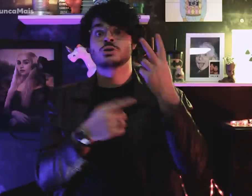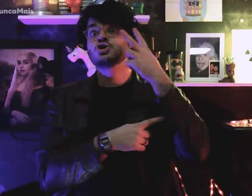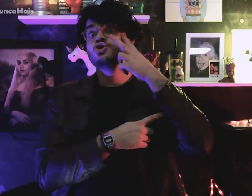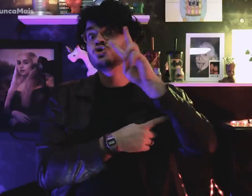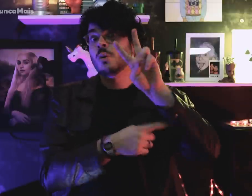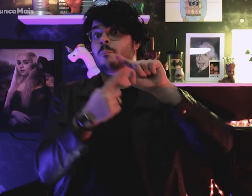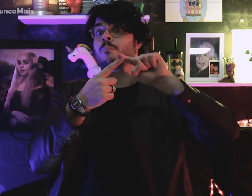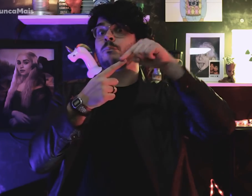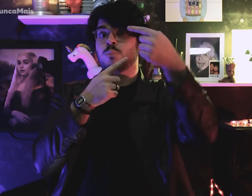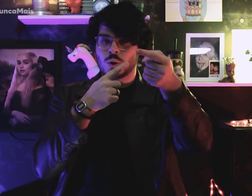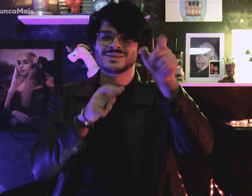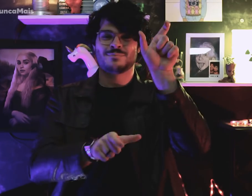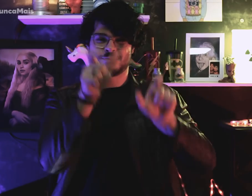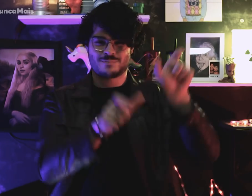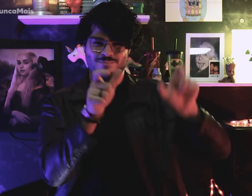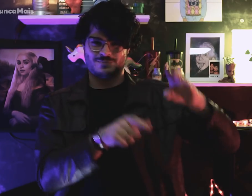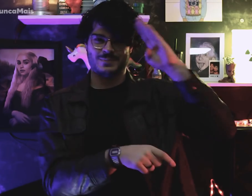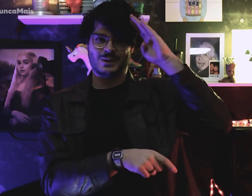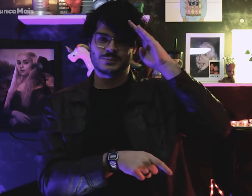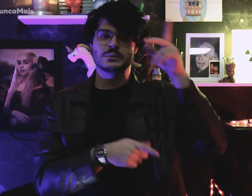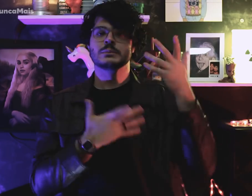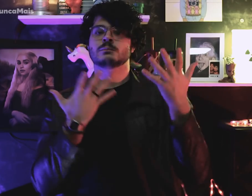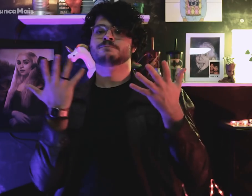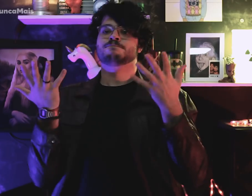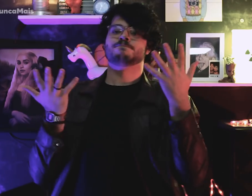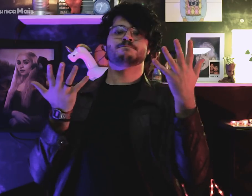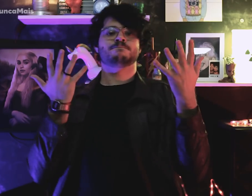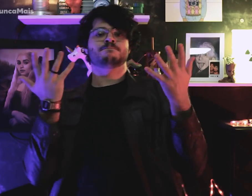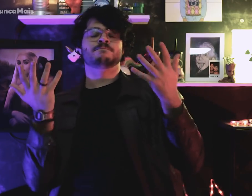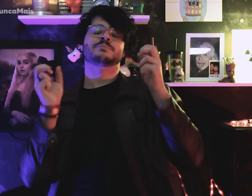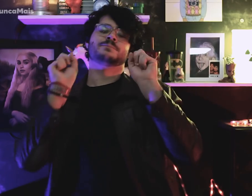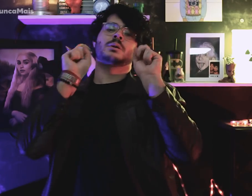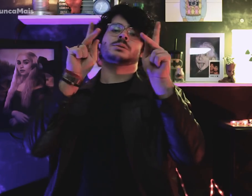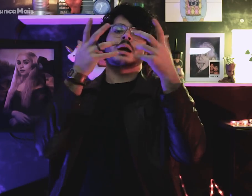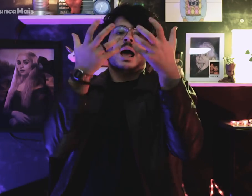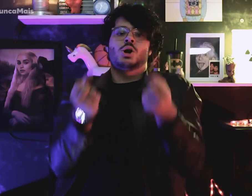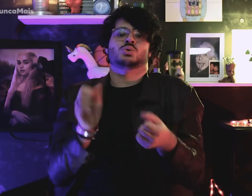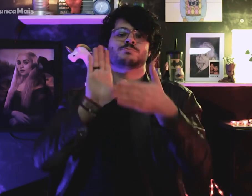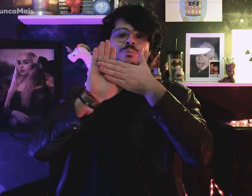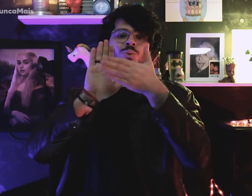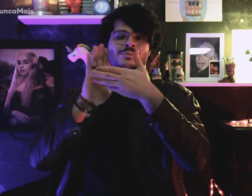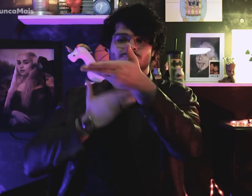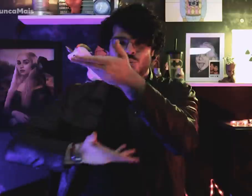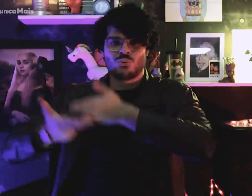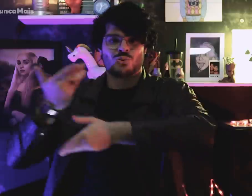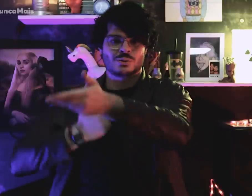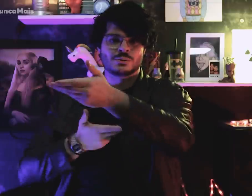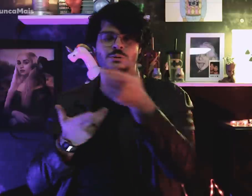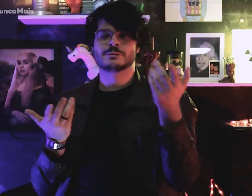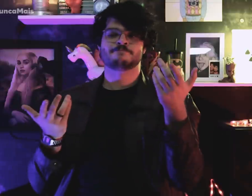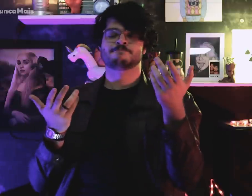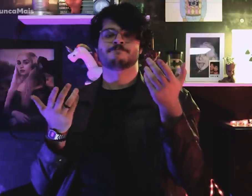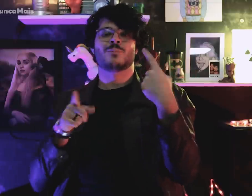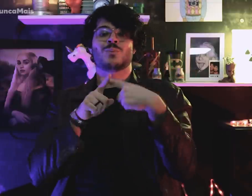Two days later, the military accepted the exchange of the hostage for political prisoners,